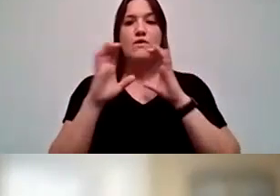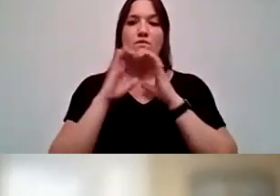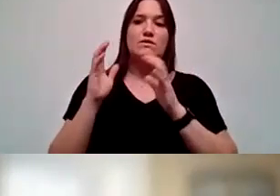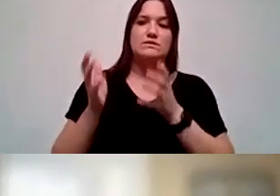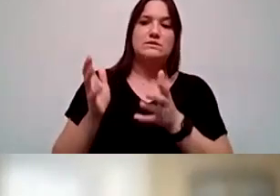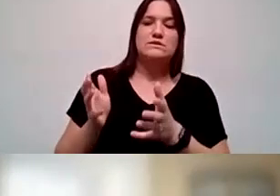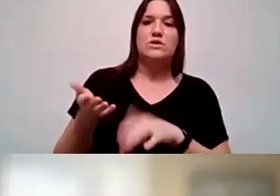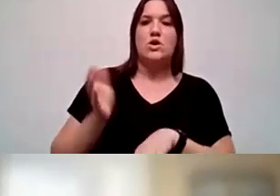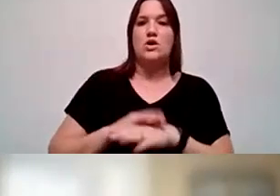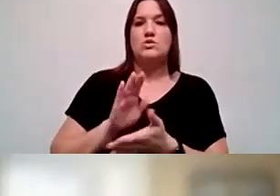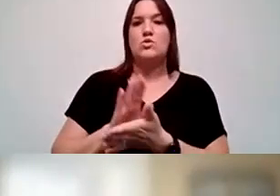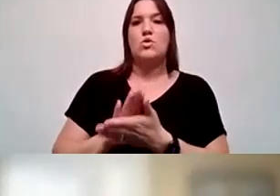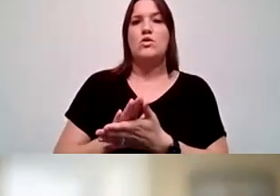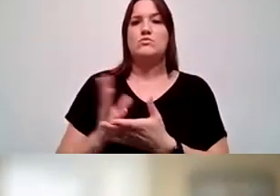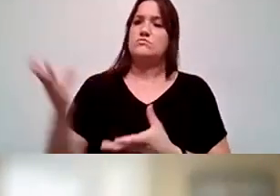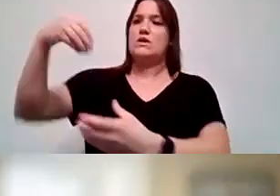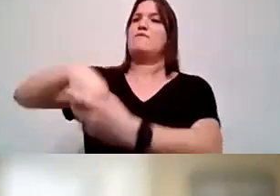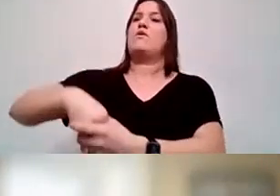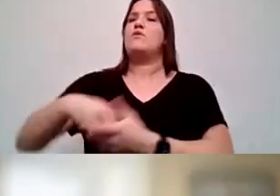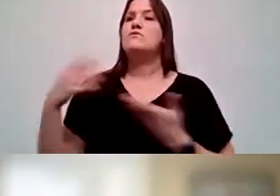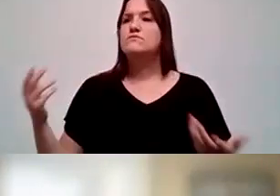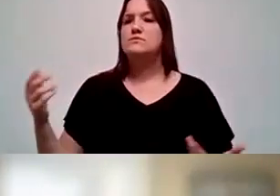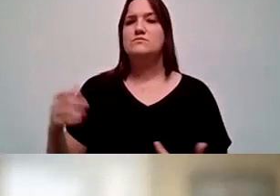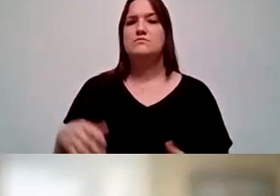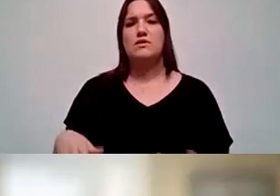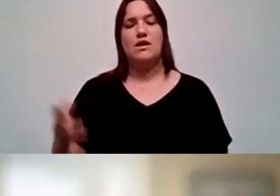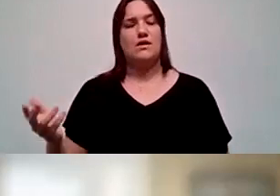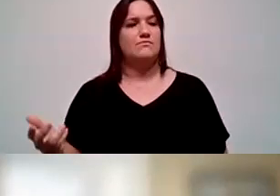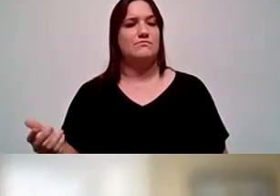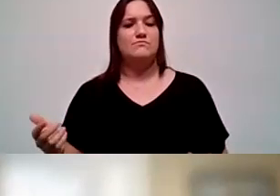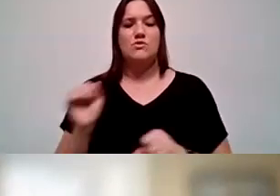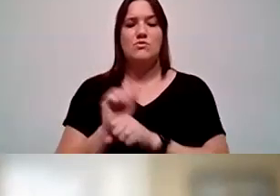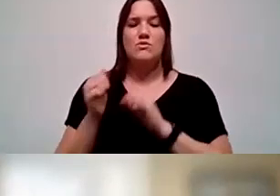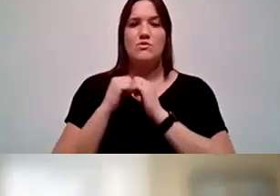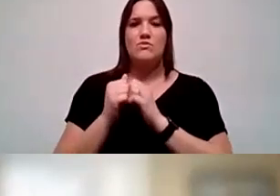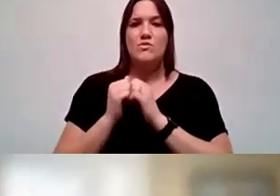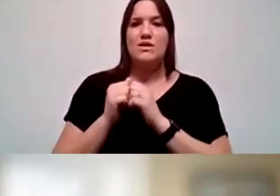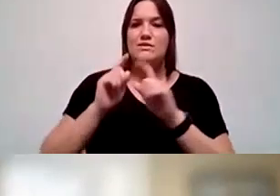on your campus, that you become engaged, you know, work with the with the various groups,